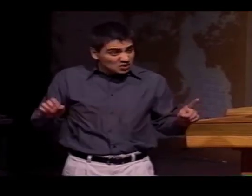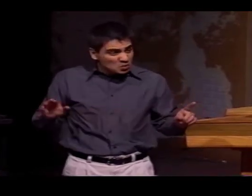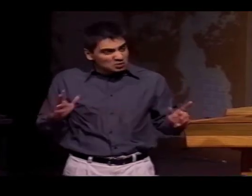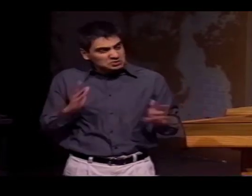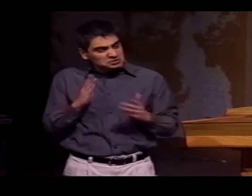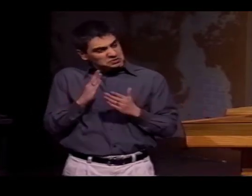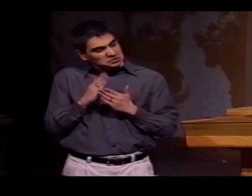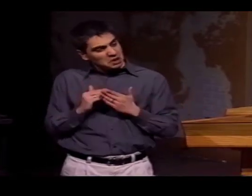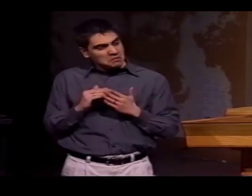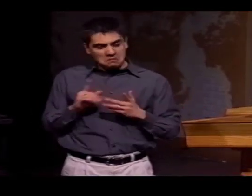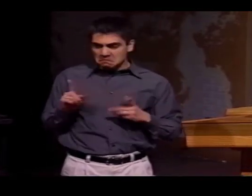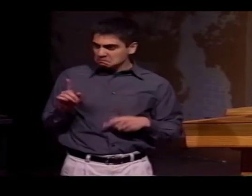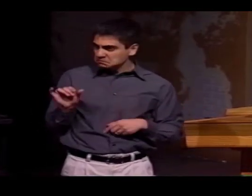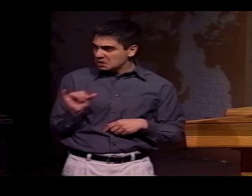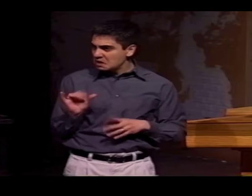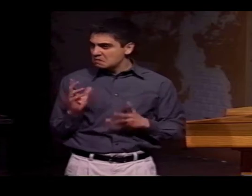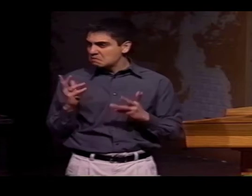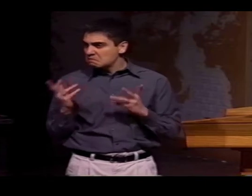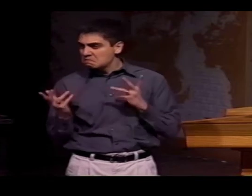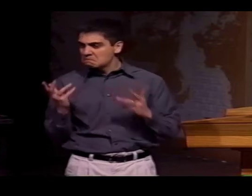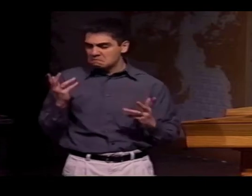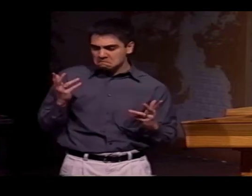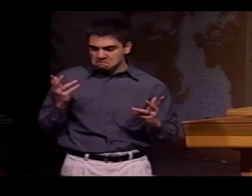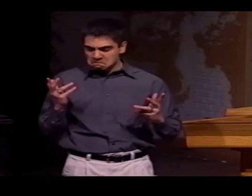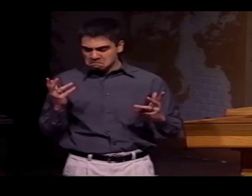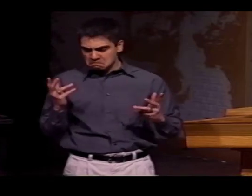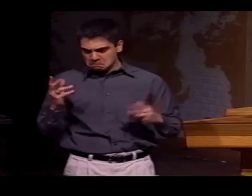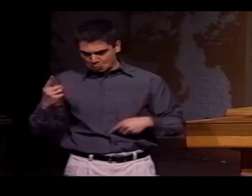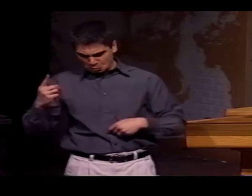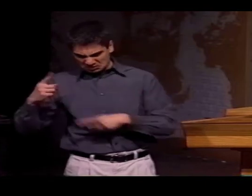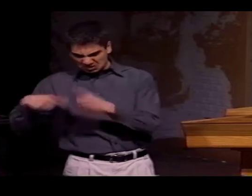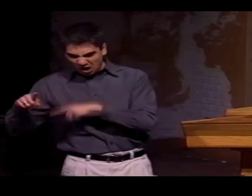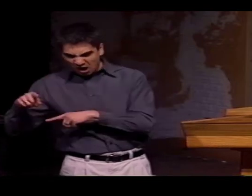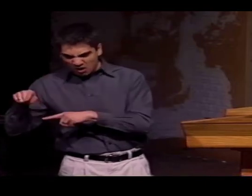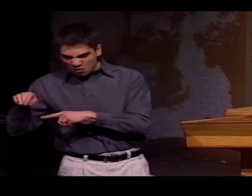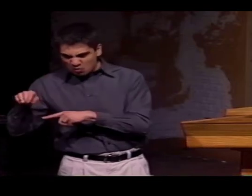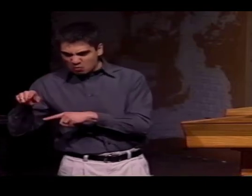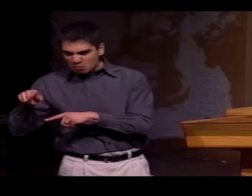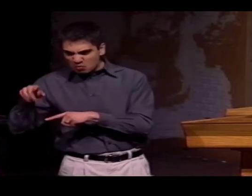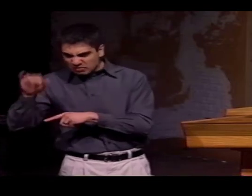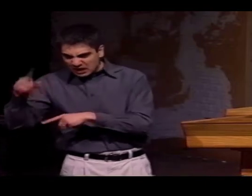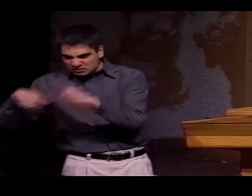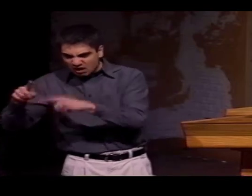"ARE THEY COMPLETELY DIFFERENT, THOUGH?" IS THE QUESTION, OR ARE THERE SOME OVERLAPS BETWEEN THE TWO?